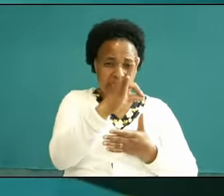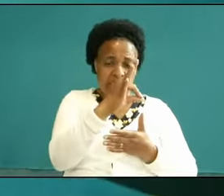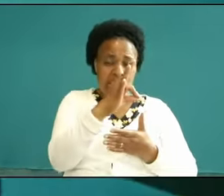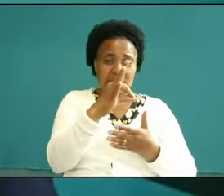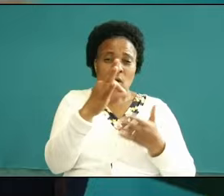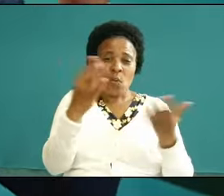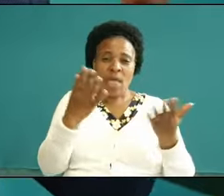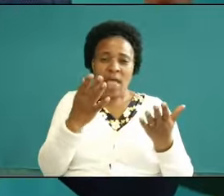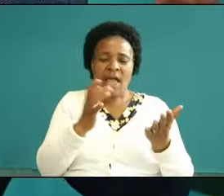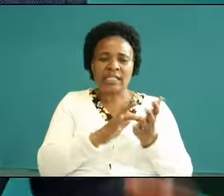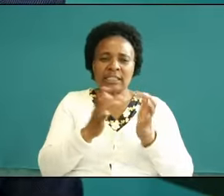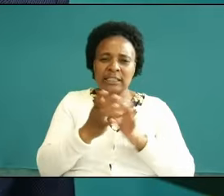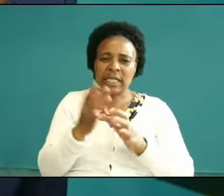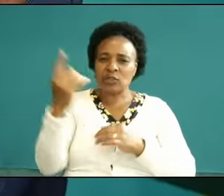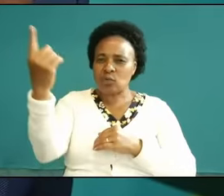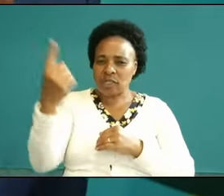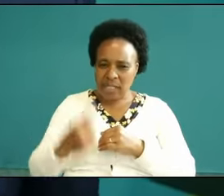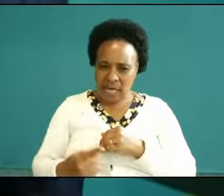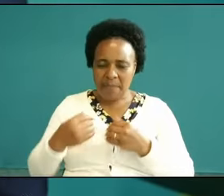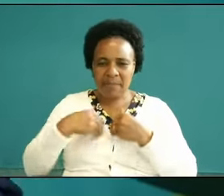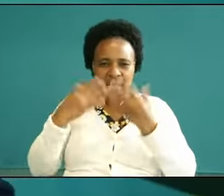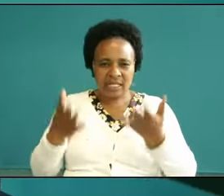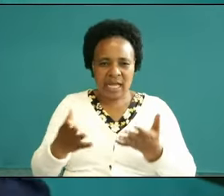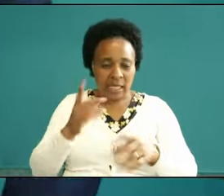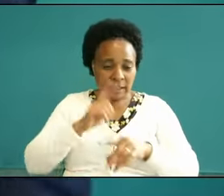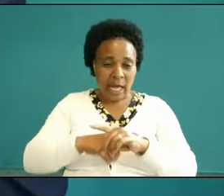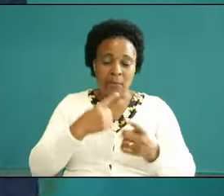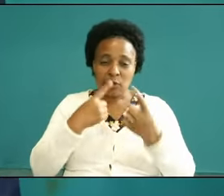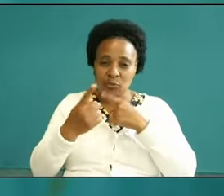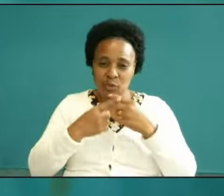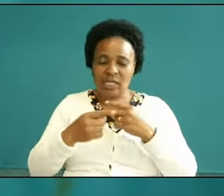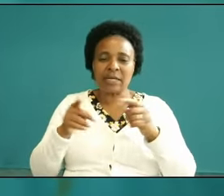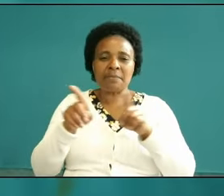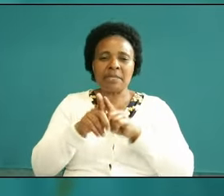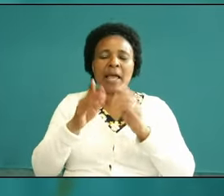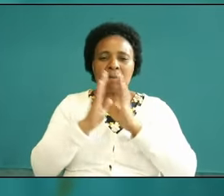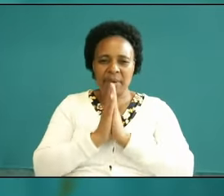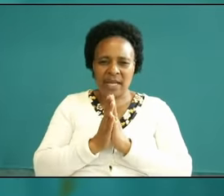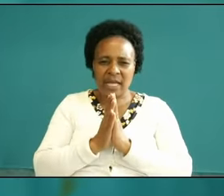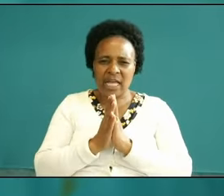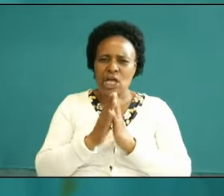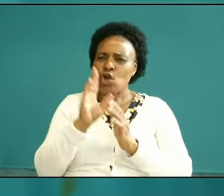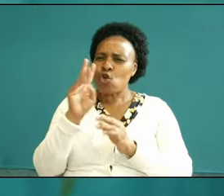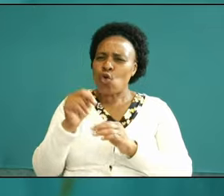breathe I breathe prayer when I speak I speak prayer there is no time I need to go beating